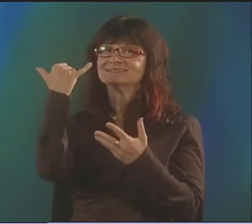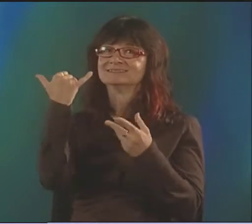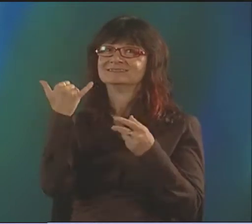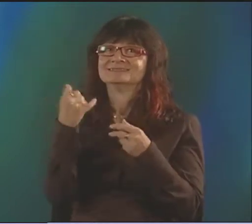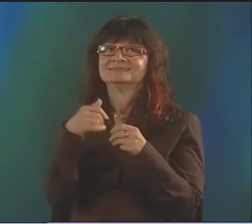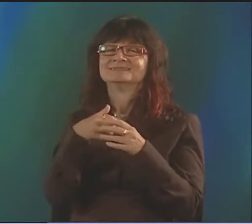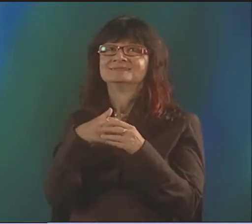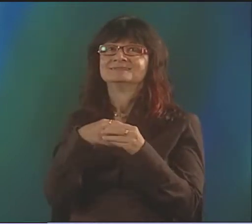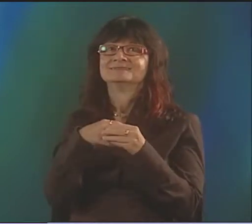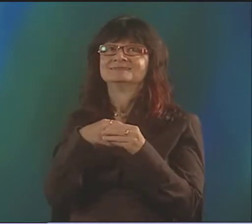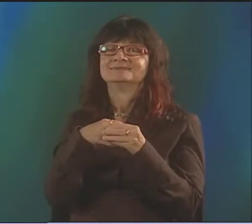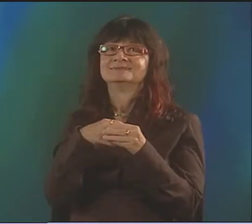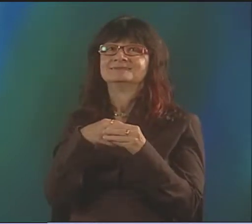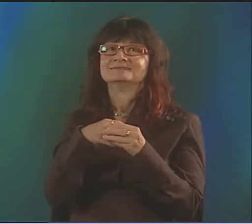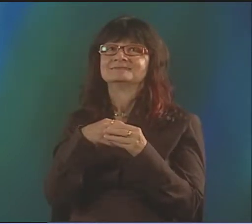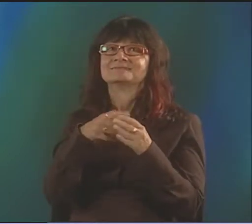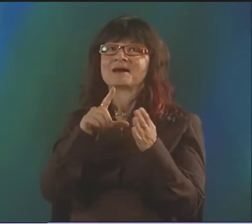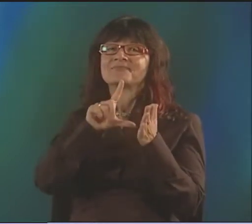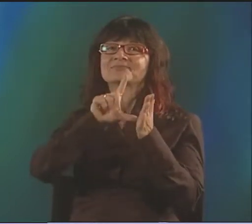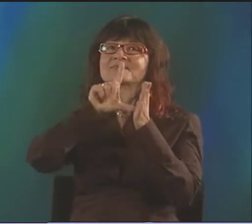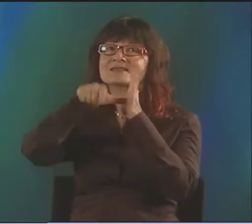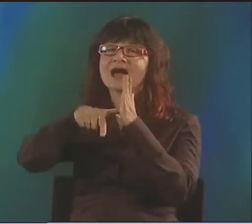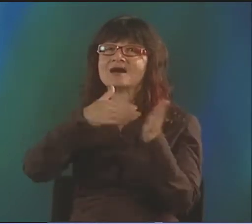I THINK IT WAS A NEW IDEA TO ME.